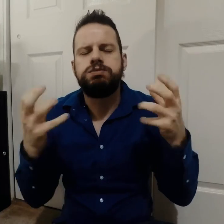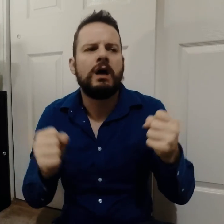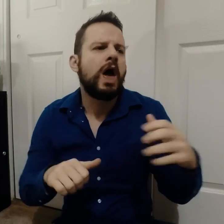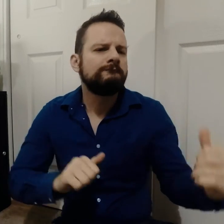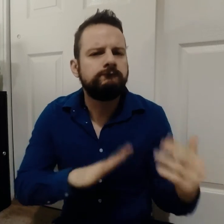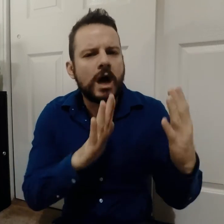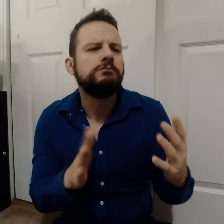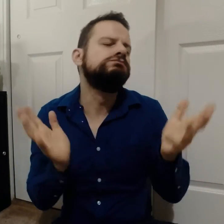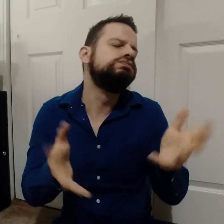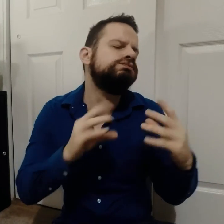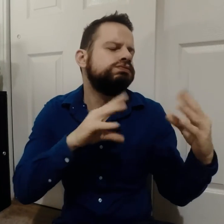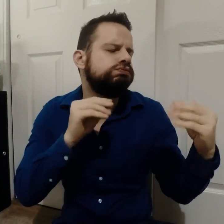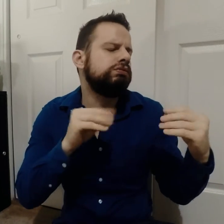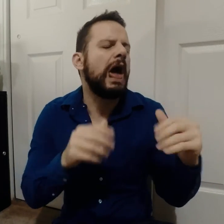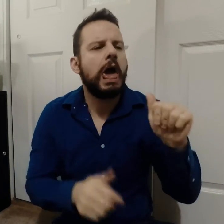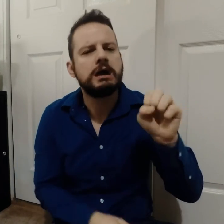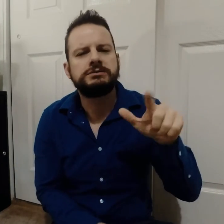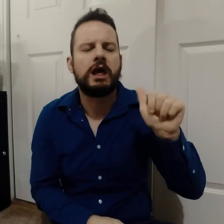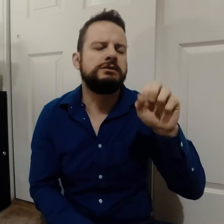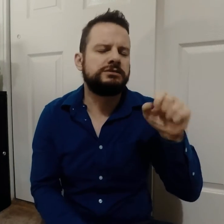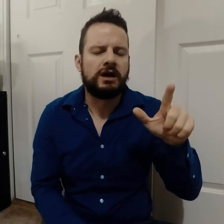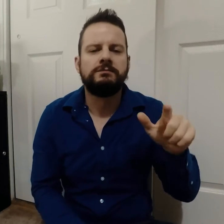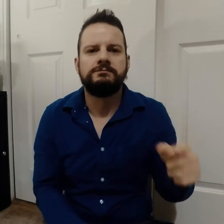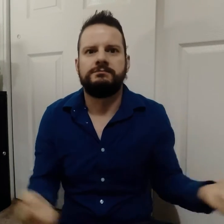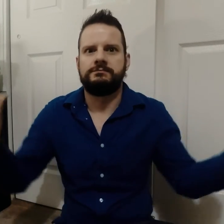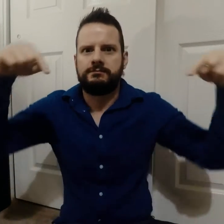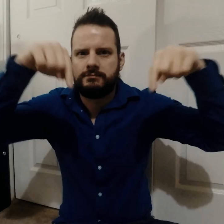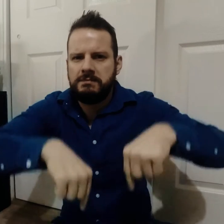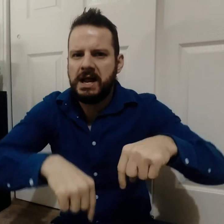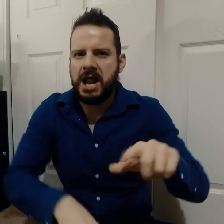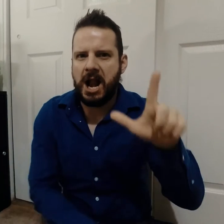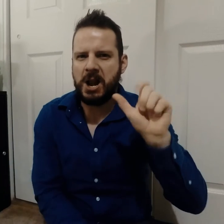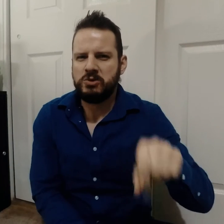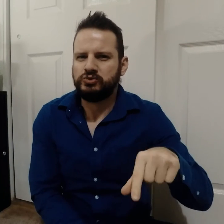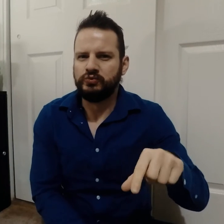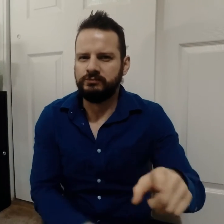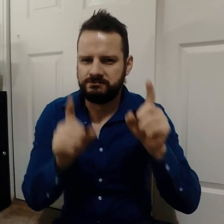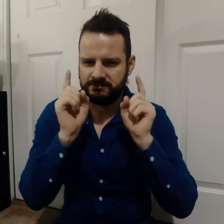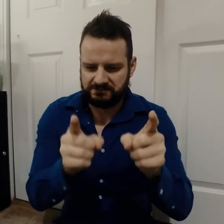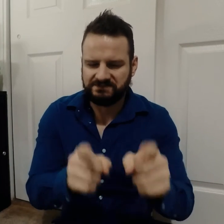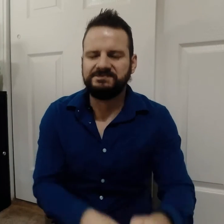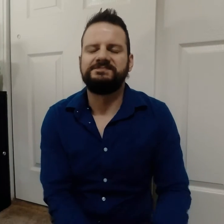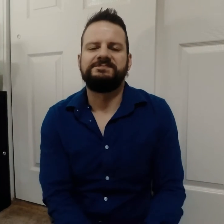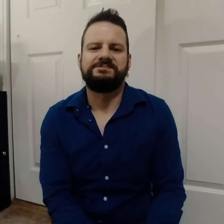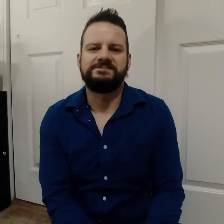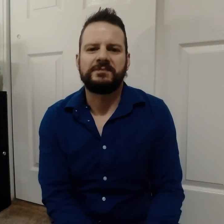We talk in person using ASL all the times -- but this time, LSQ !